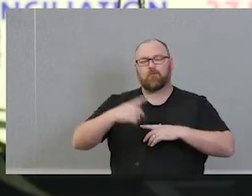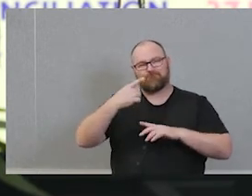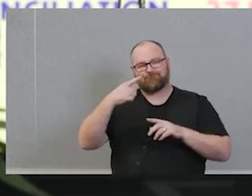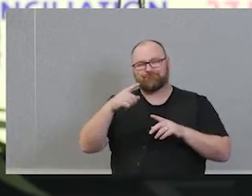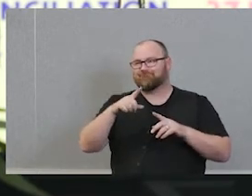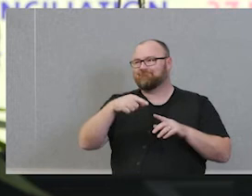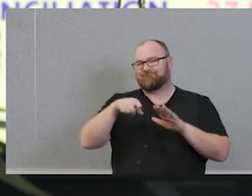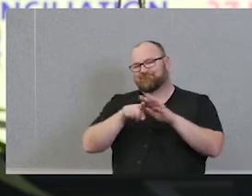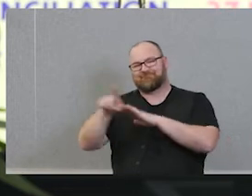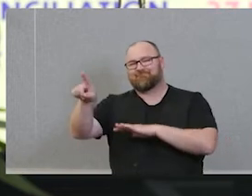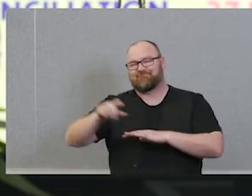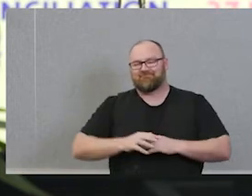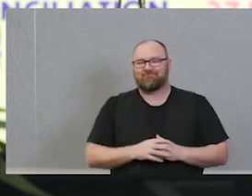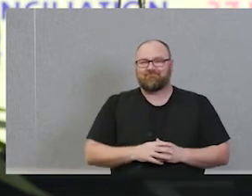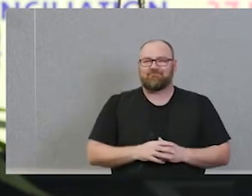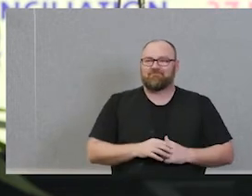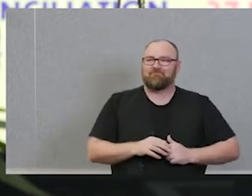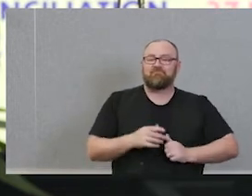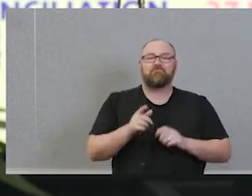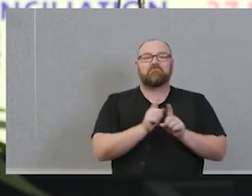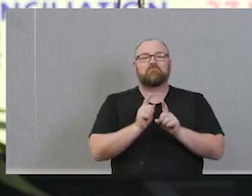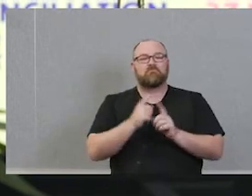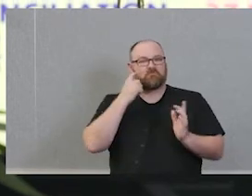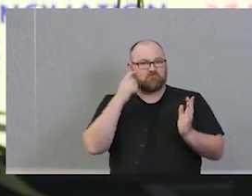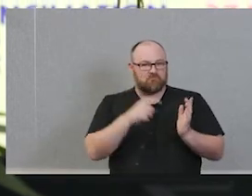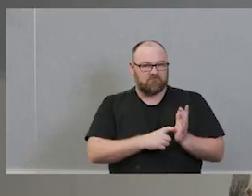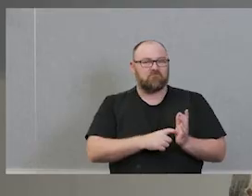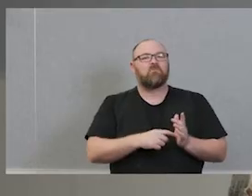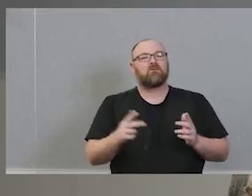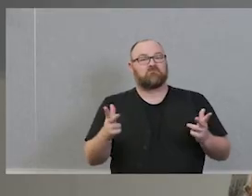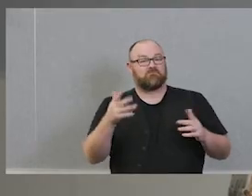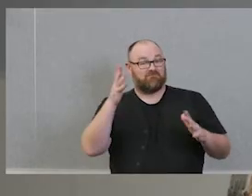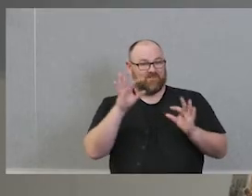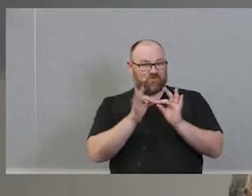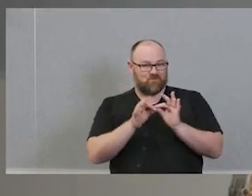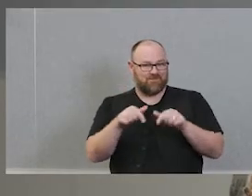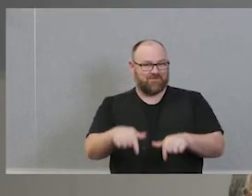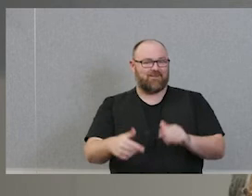he has to do. I'd like to recognise our deadly Auslan interpreters who are here and they always get a bit of a surprise